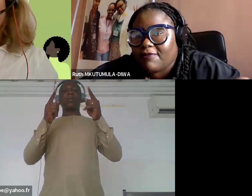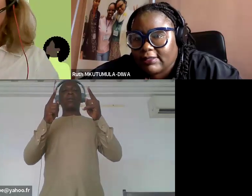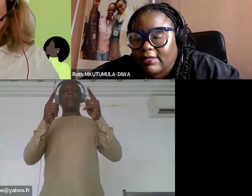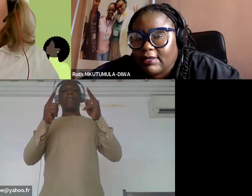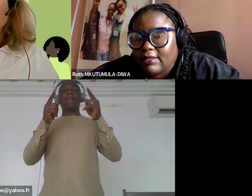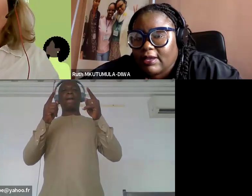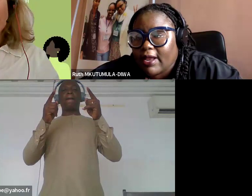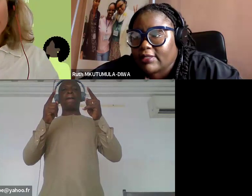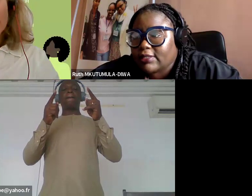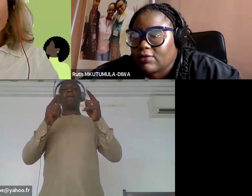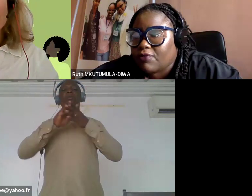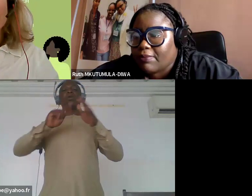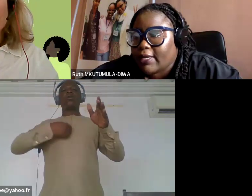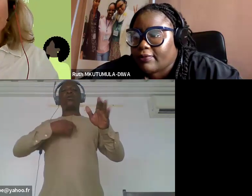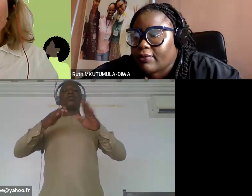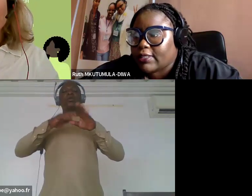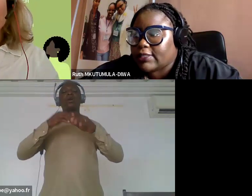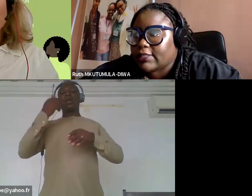advance